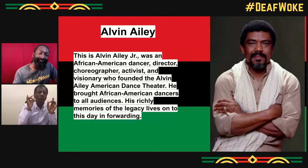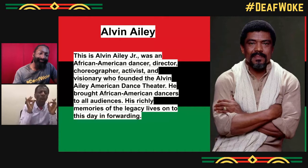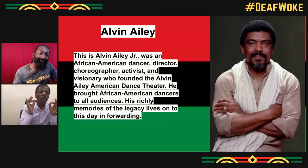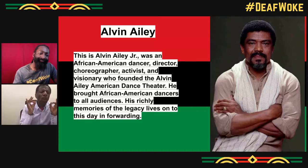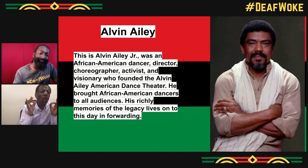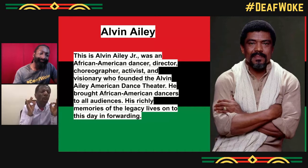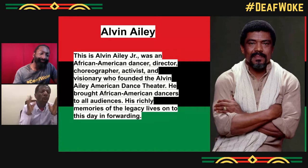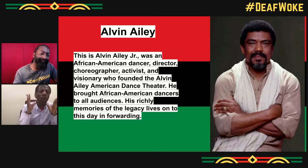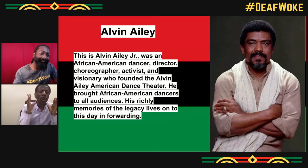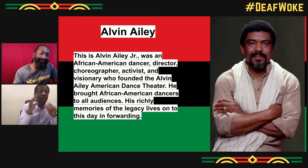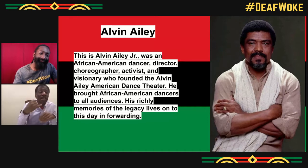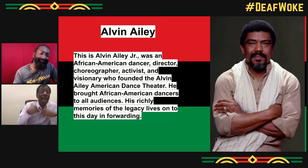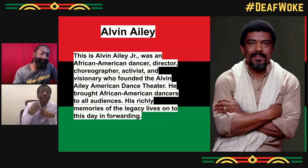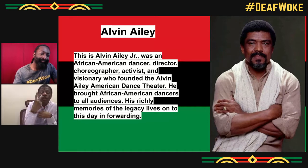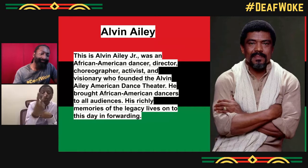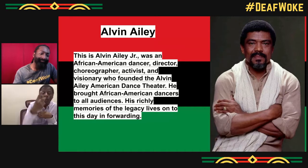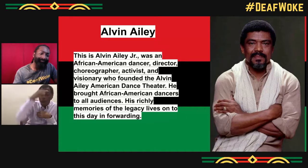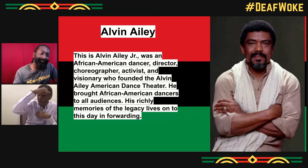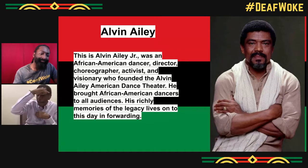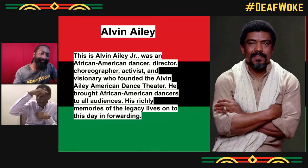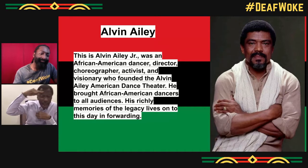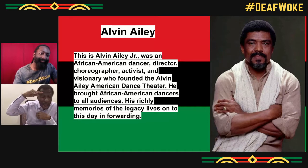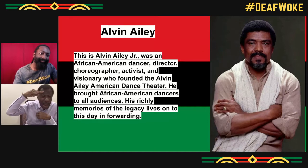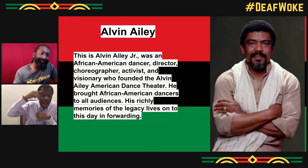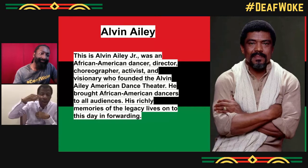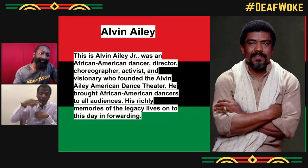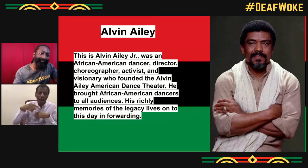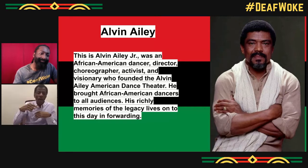good English writer, but he was talented